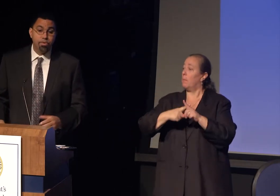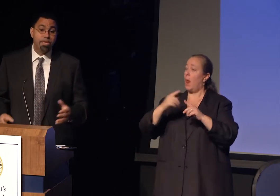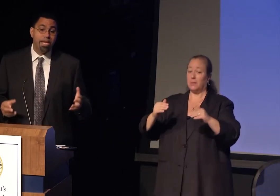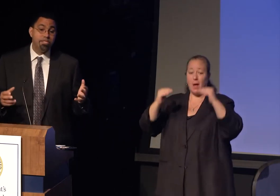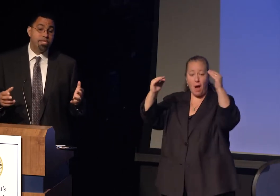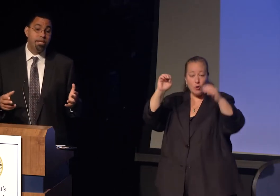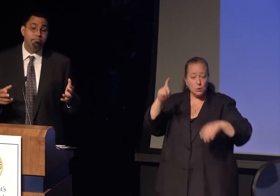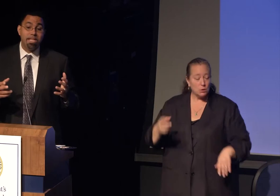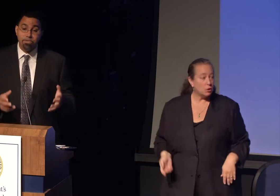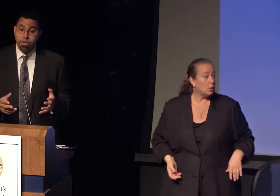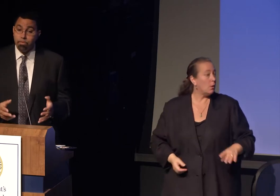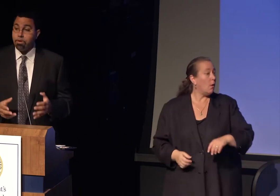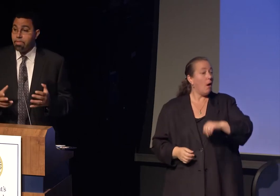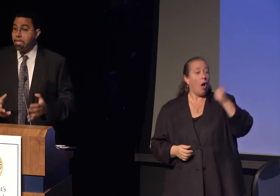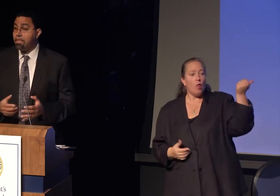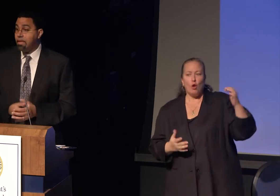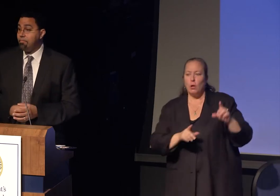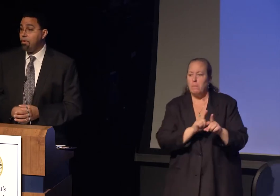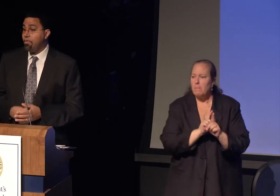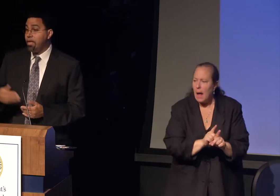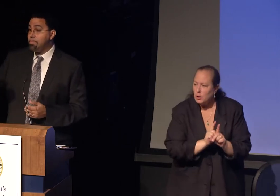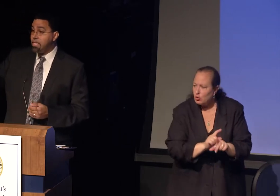Folks engaging in mentoring work that helps young people